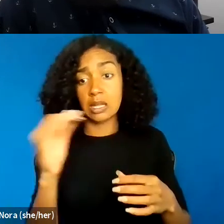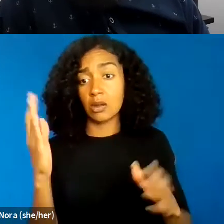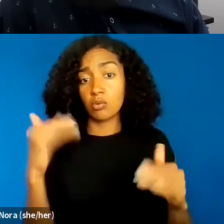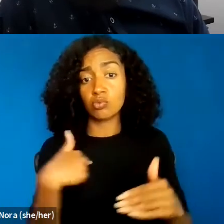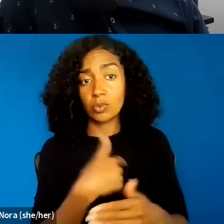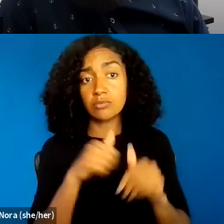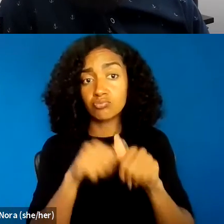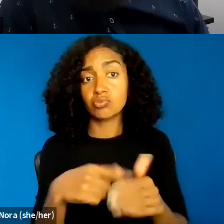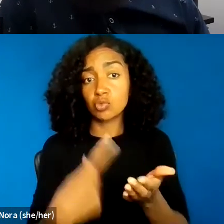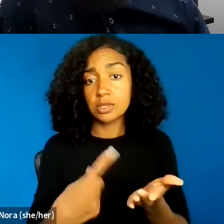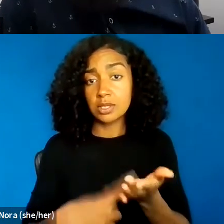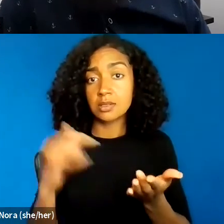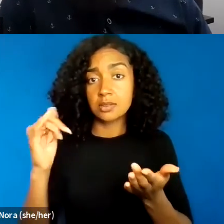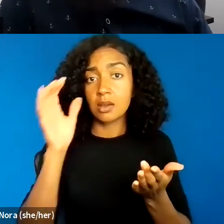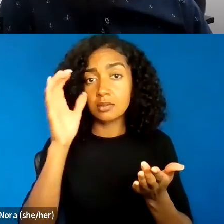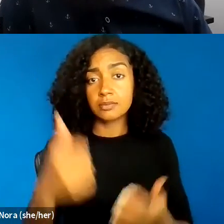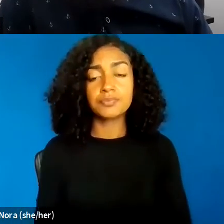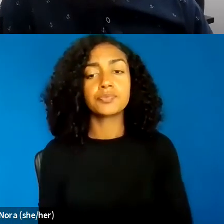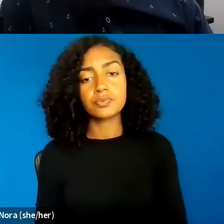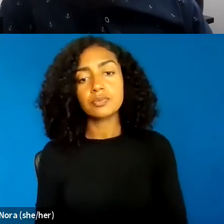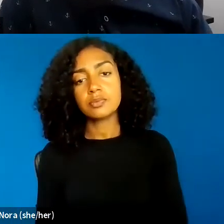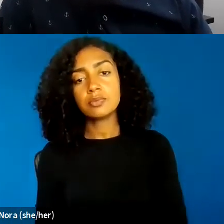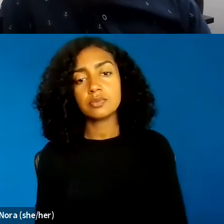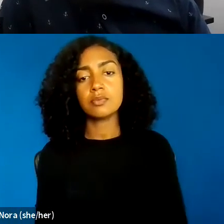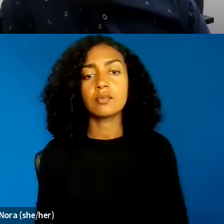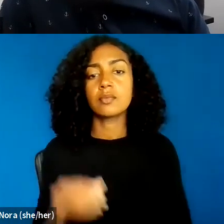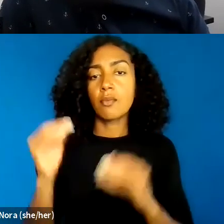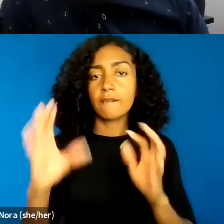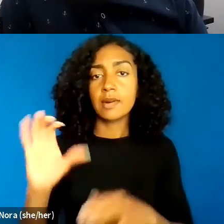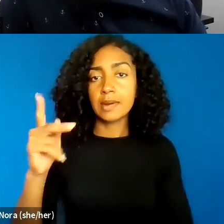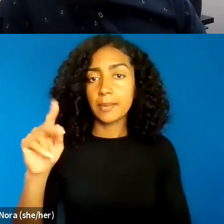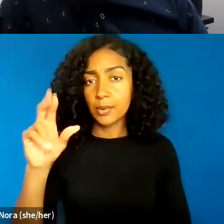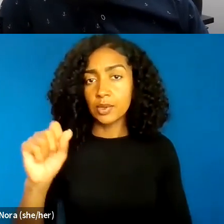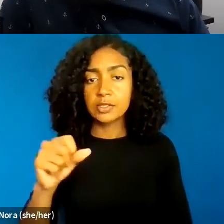And I will say, so I sort of take on a little bit gender issues